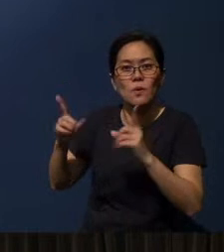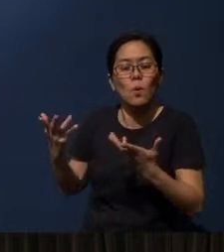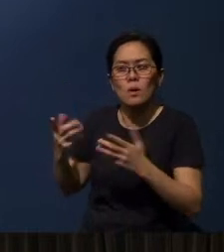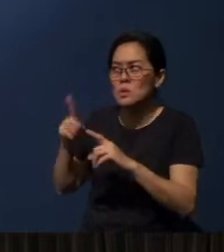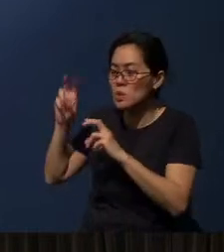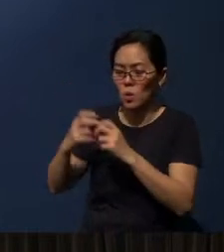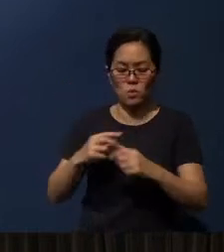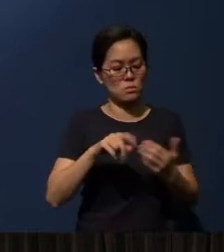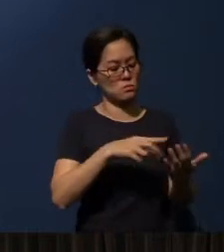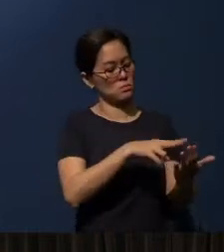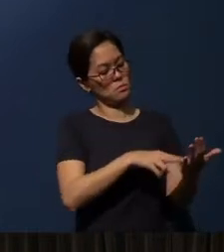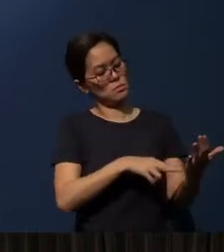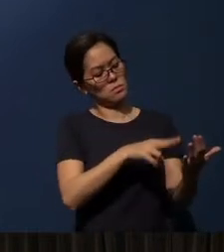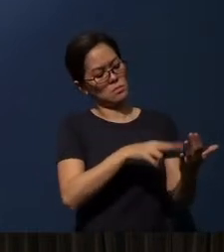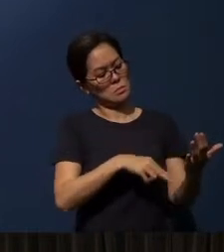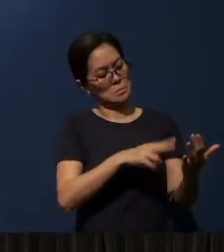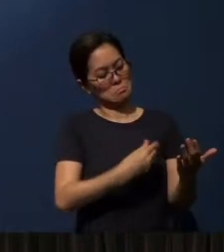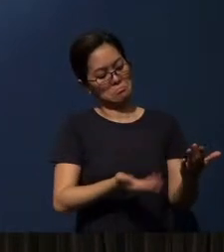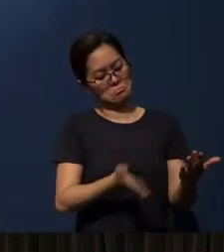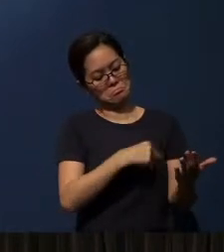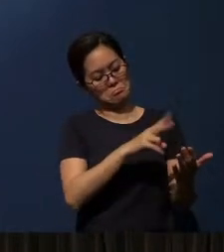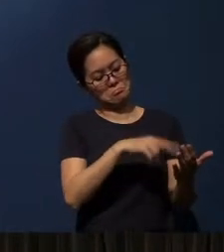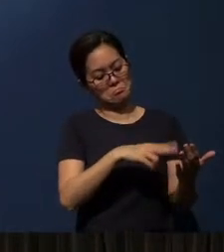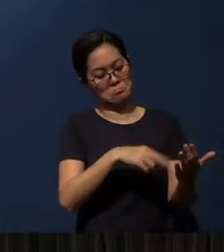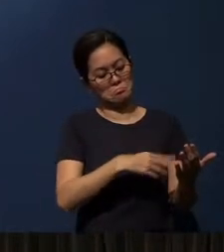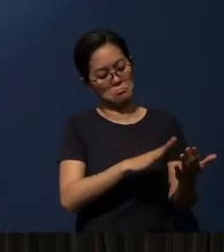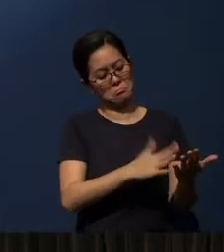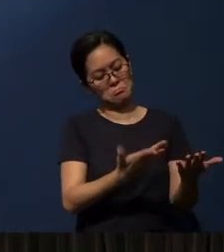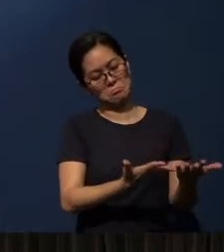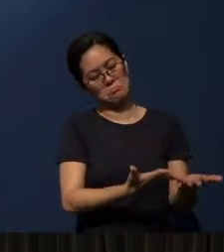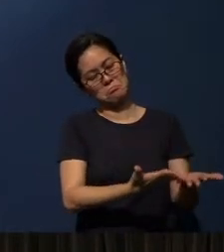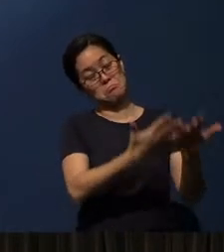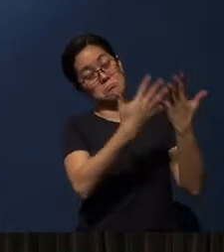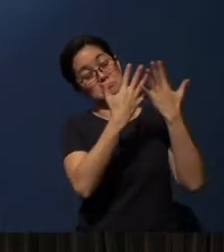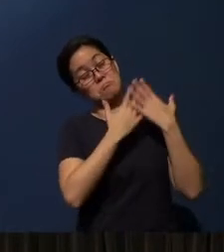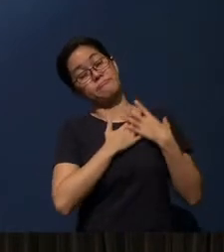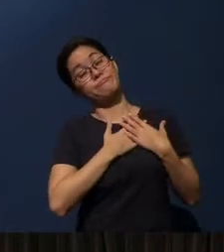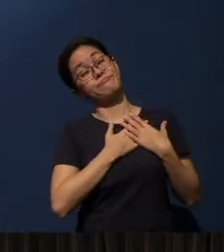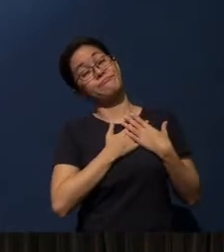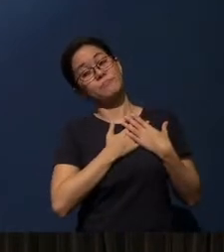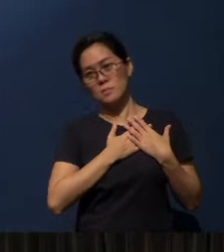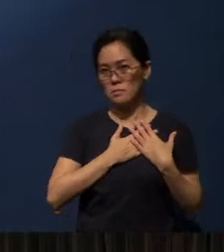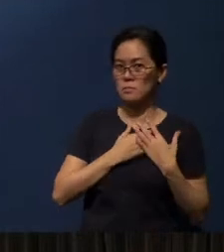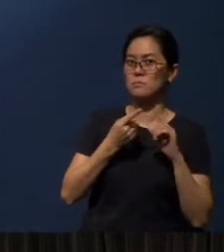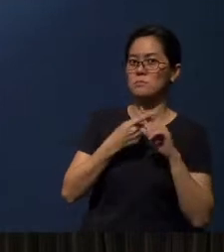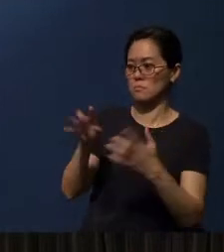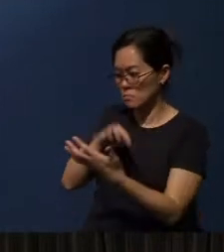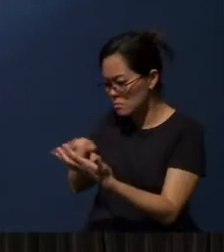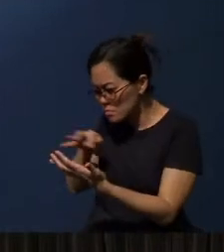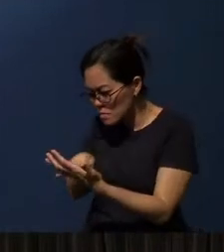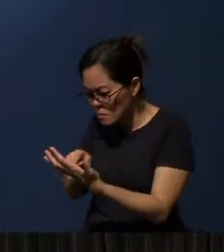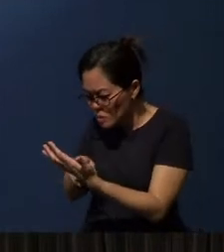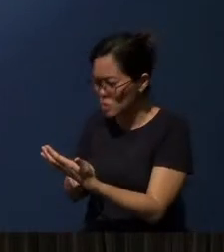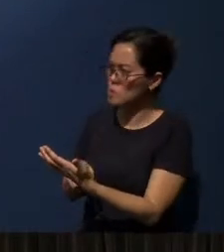When you read, you can just read and then you say, “Okay, let the Word just come upon me.” But when you study, you begin to ask questions.